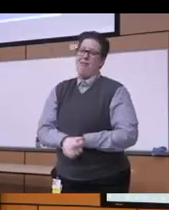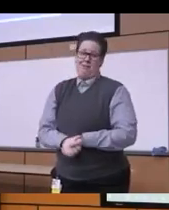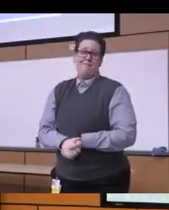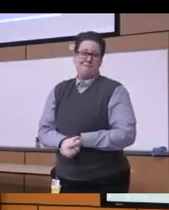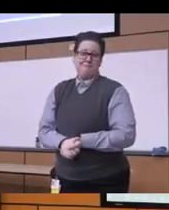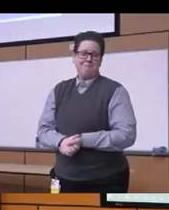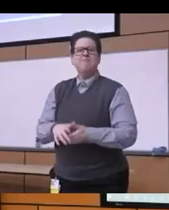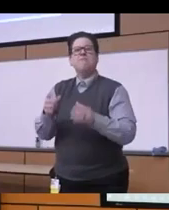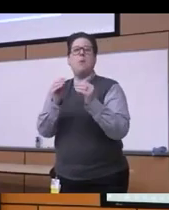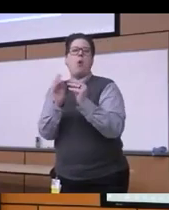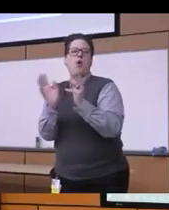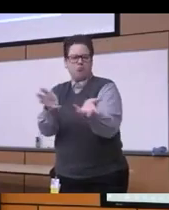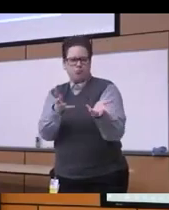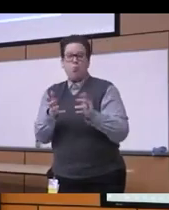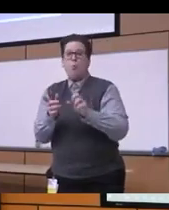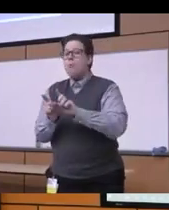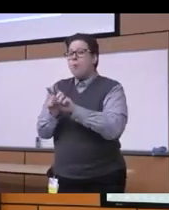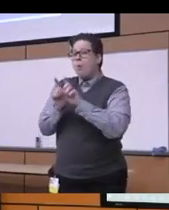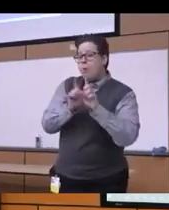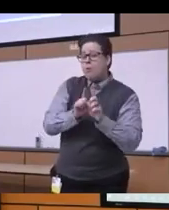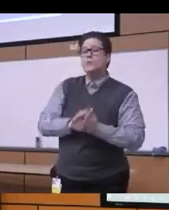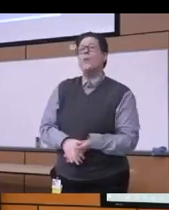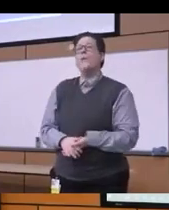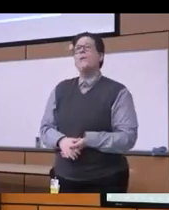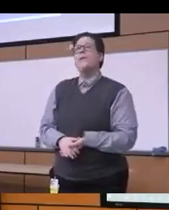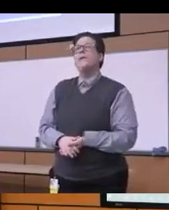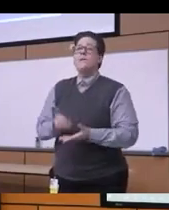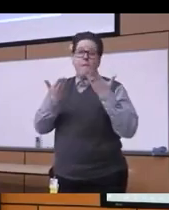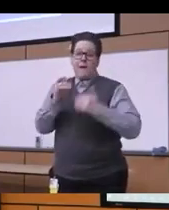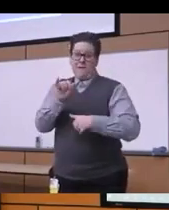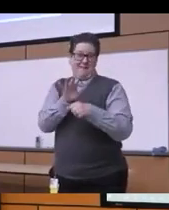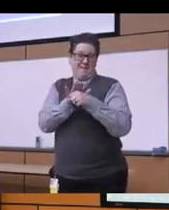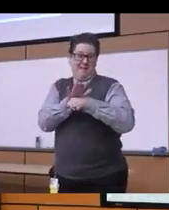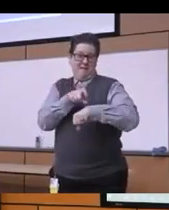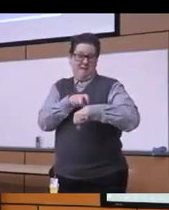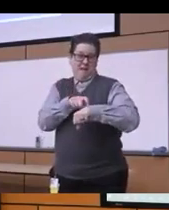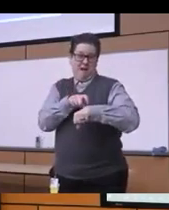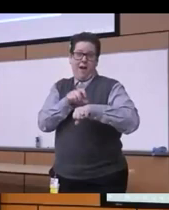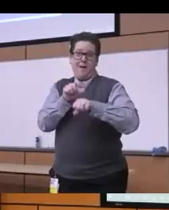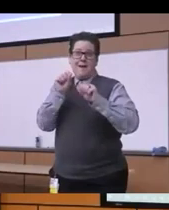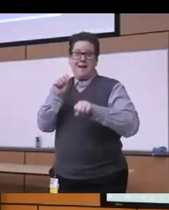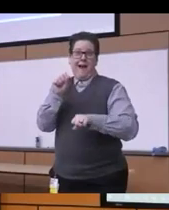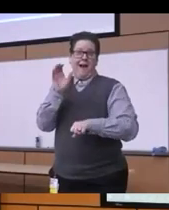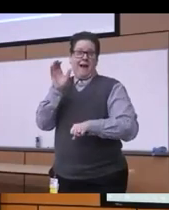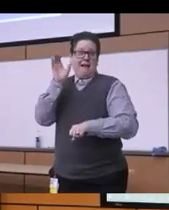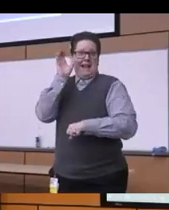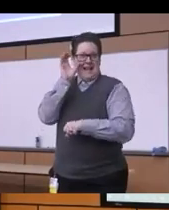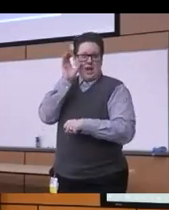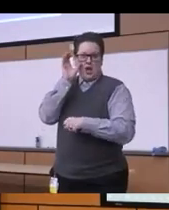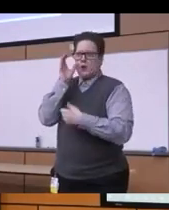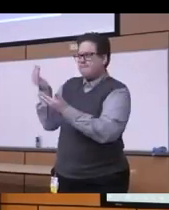conversations but also um maybe if we have time to hear directly from him how they went about